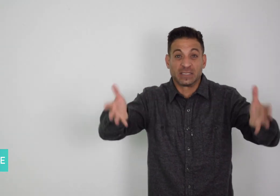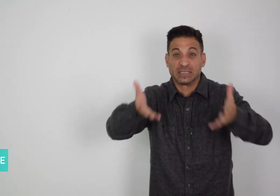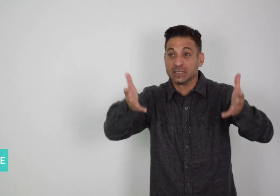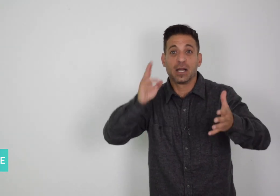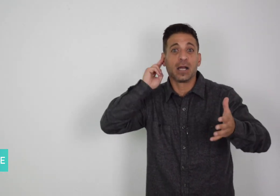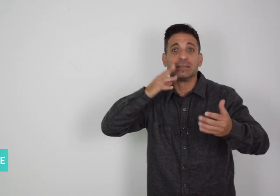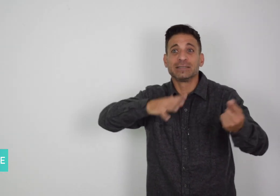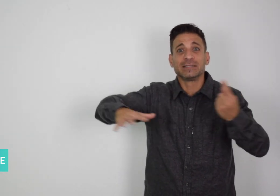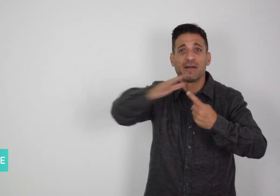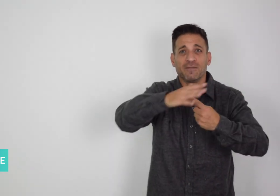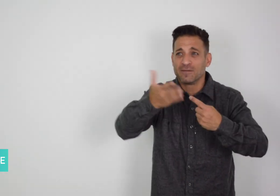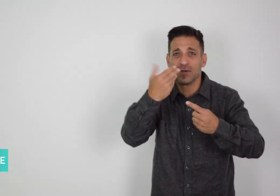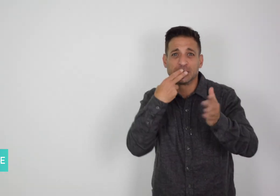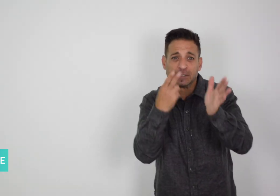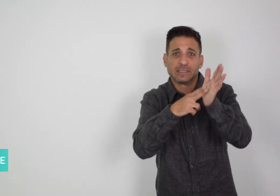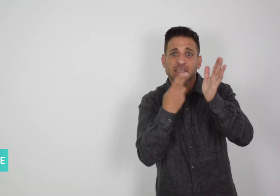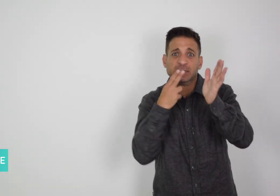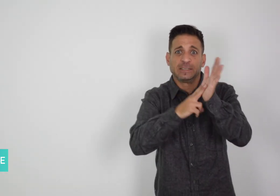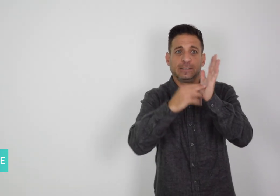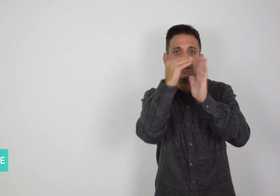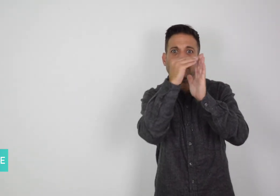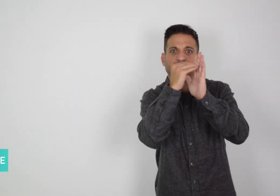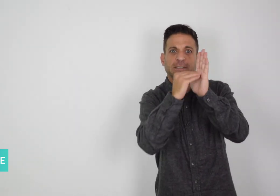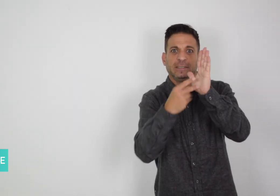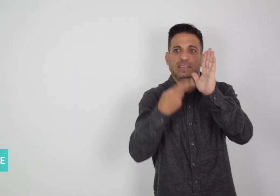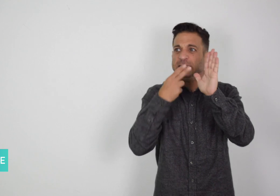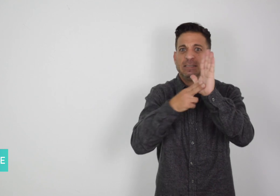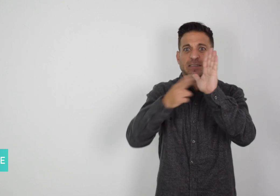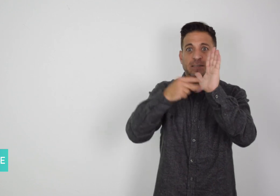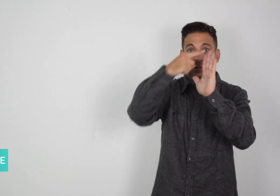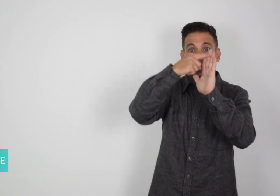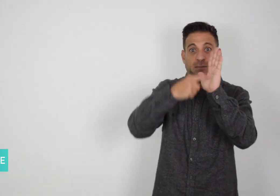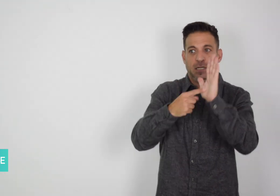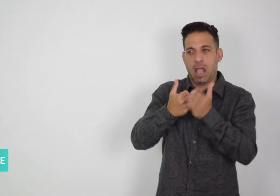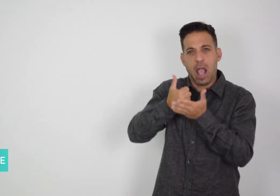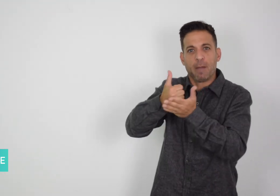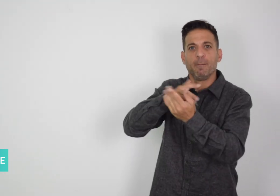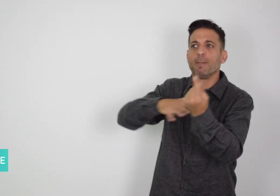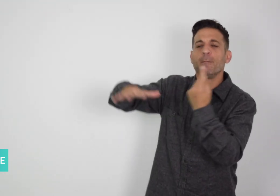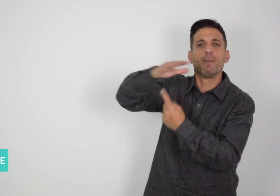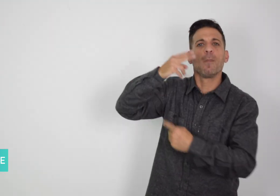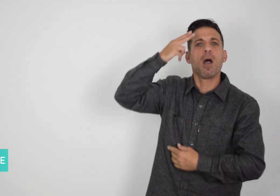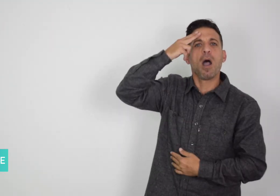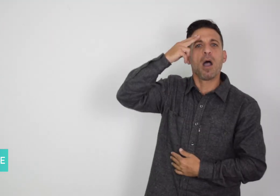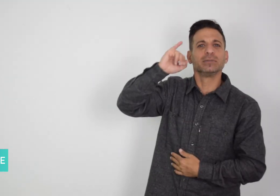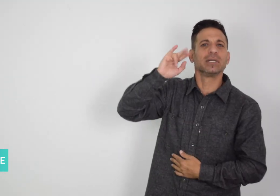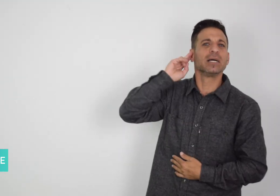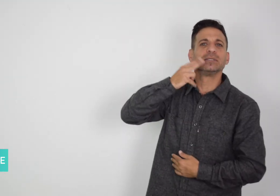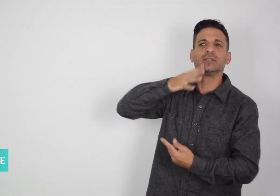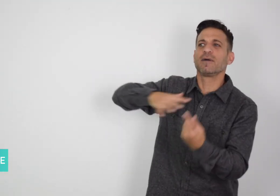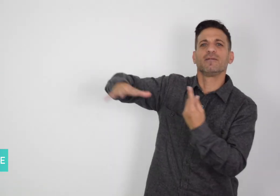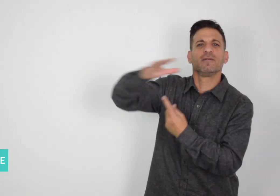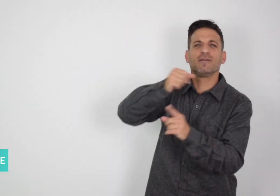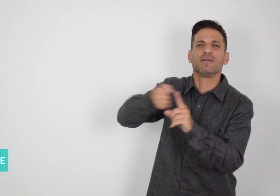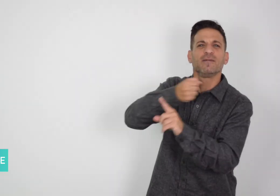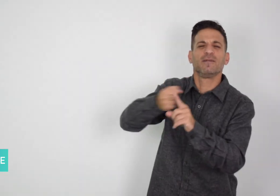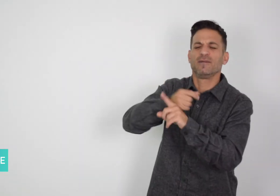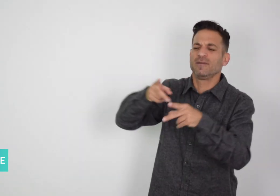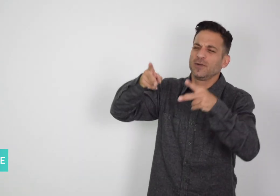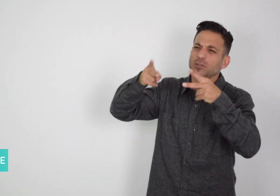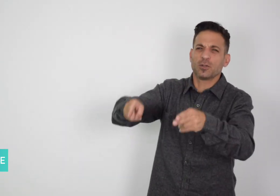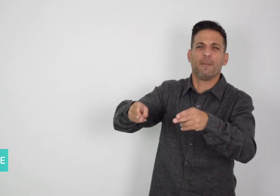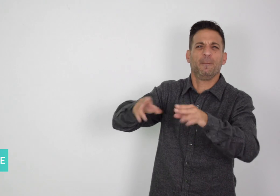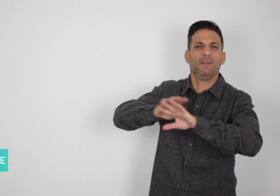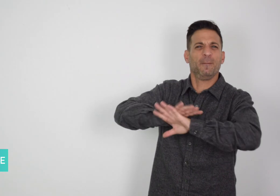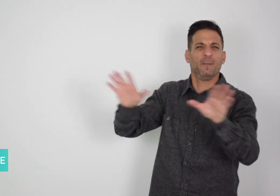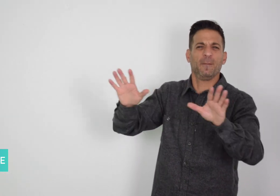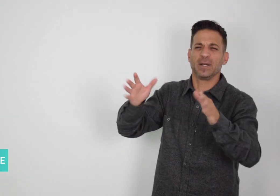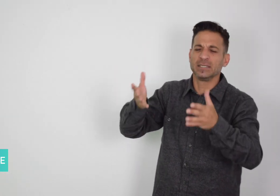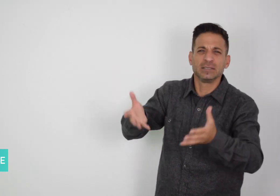to help end the abuses against Deaf people in Haiti.